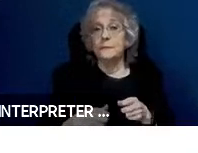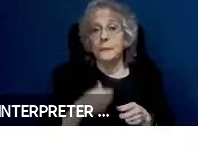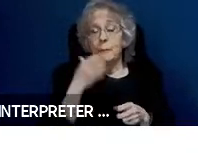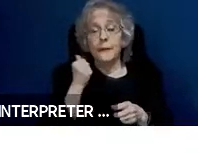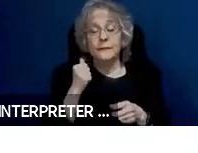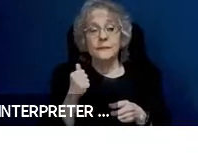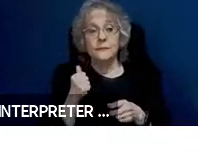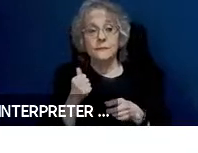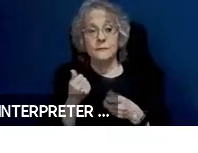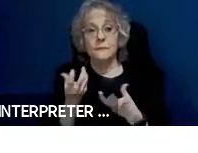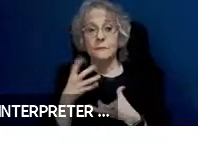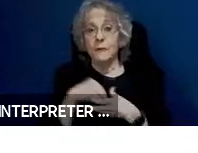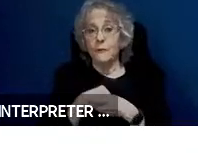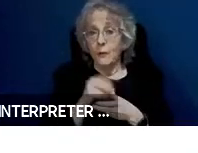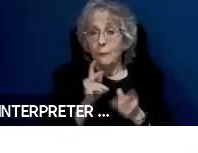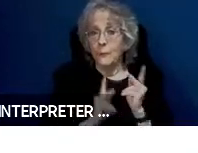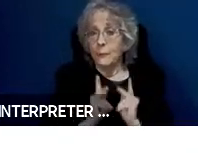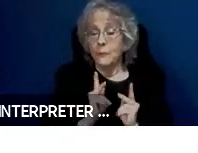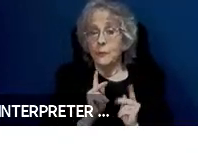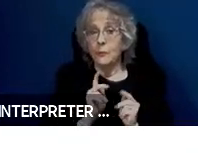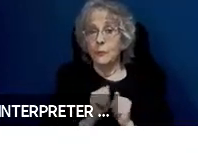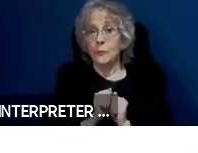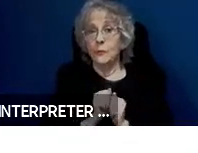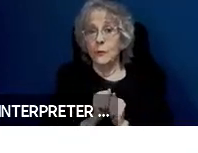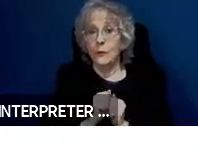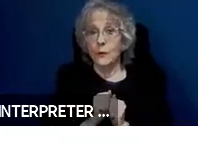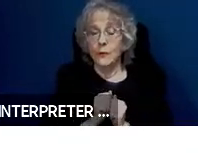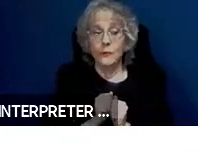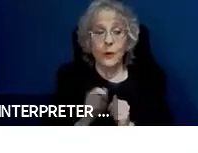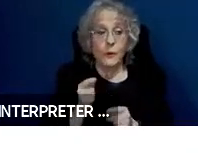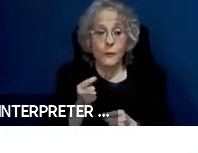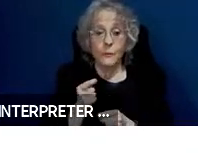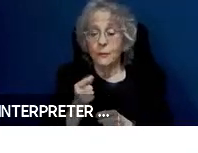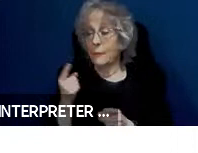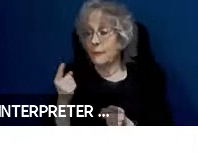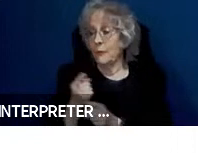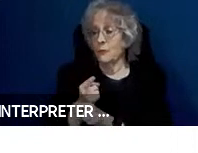future, maybe somebody from the ride service is always available at a press of a button